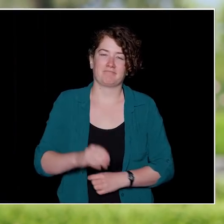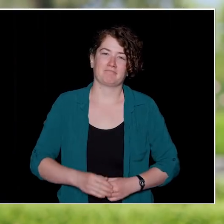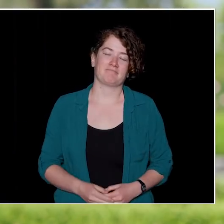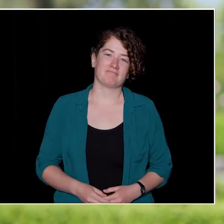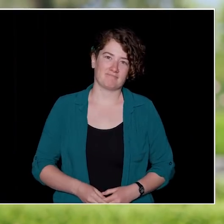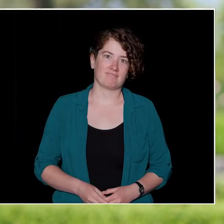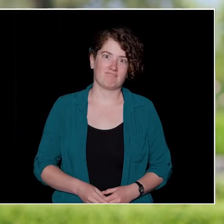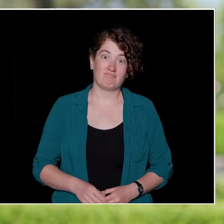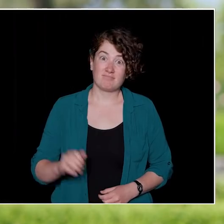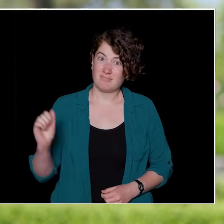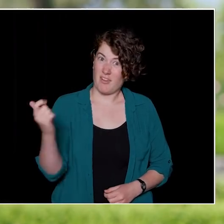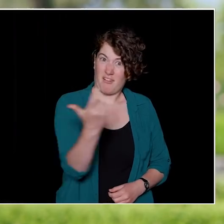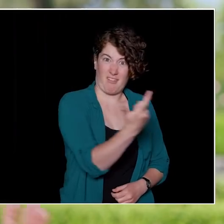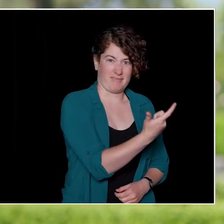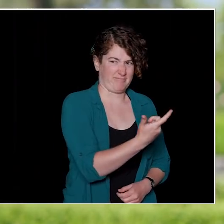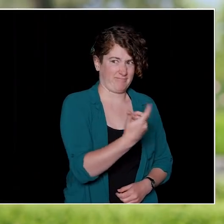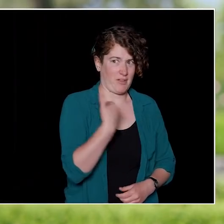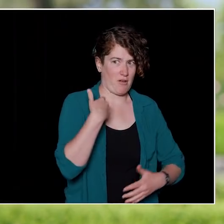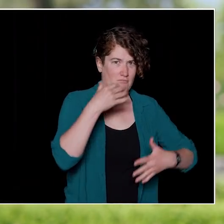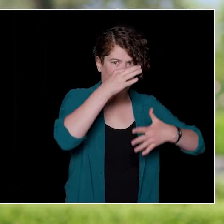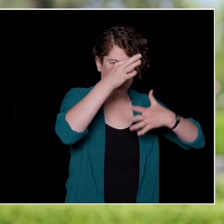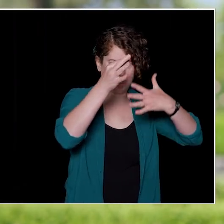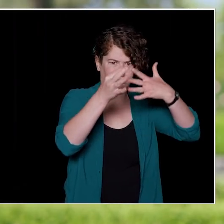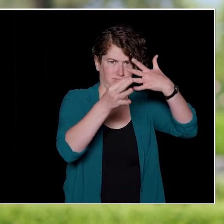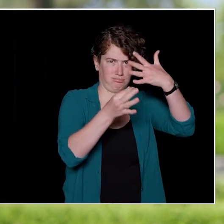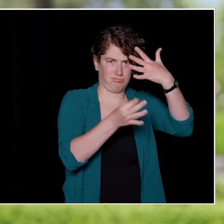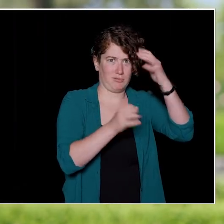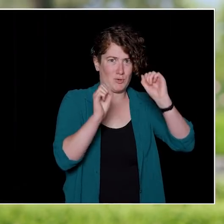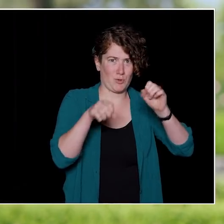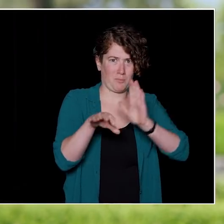All of you had many great universities to choose from